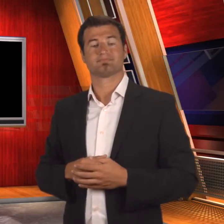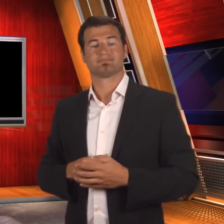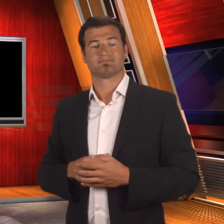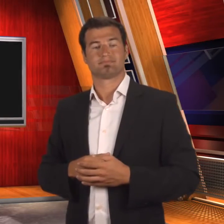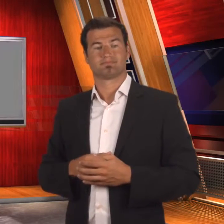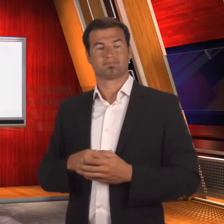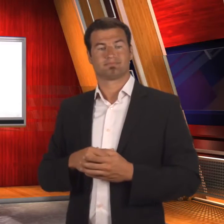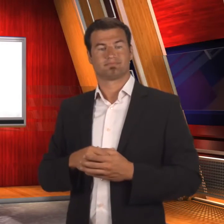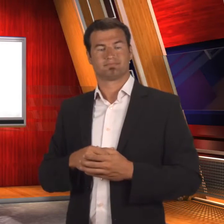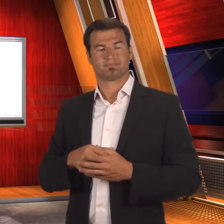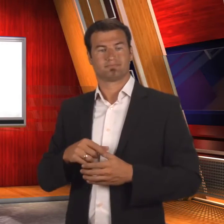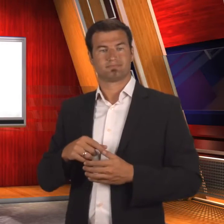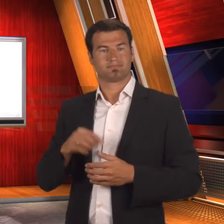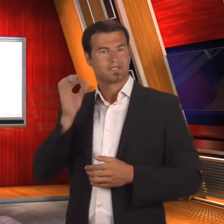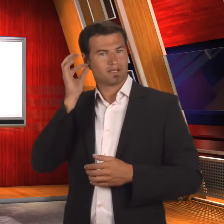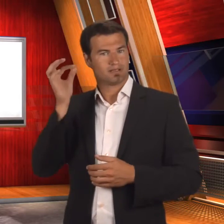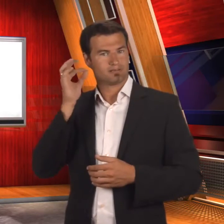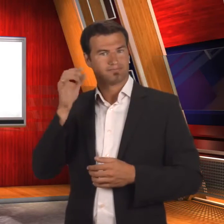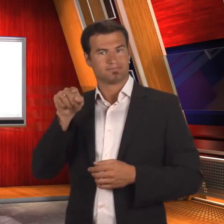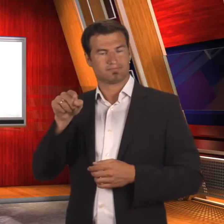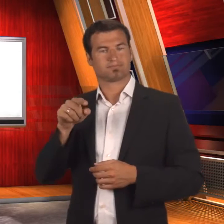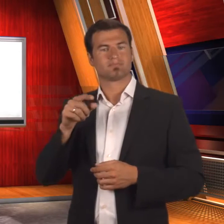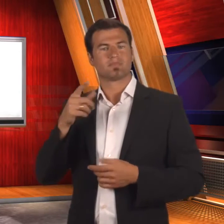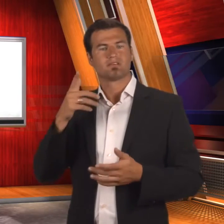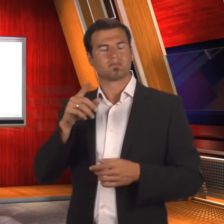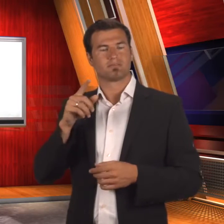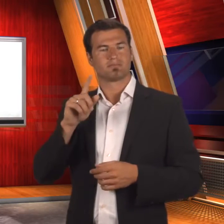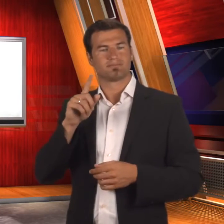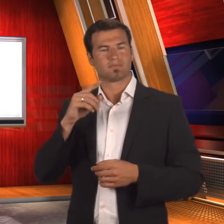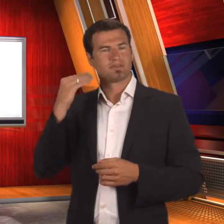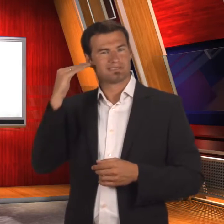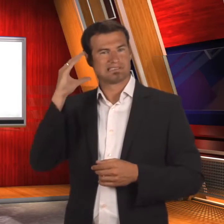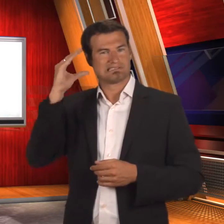testing at any time.